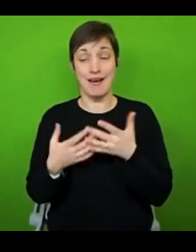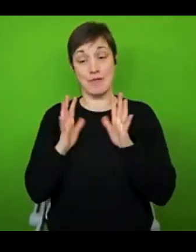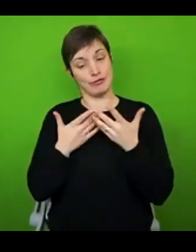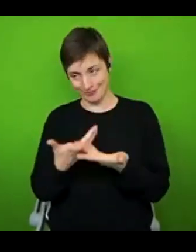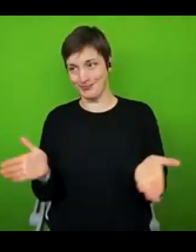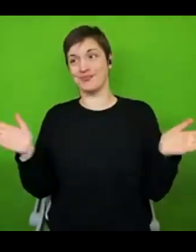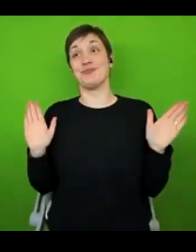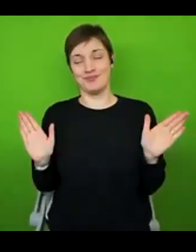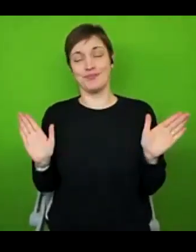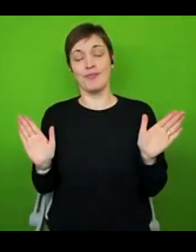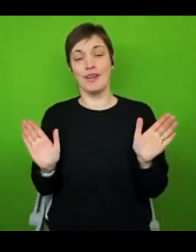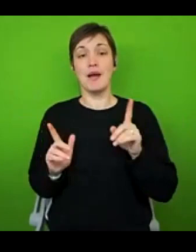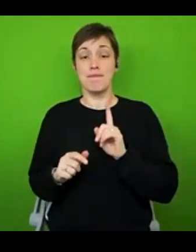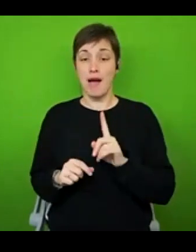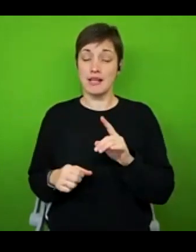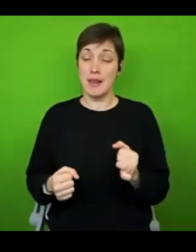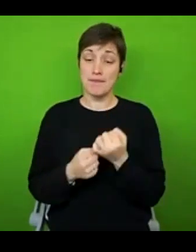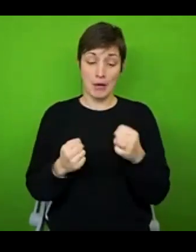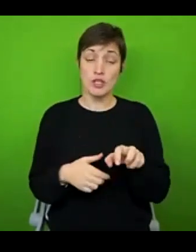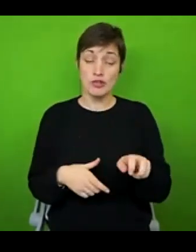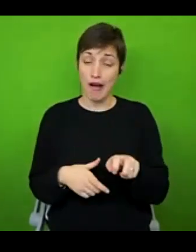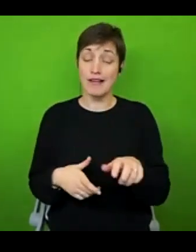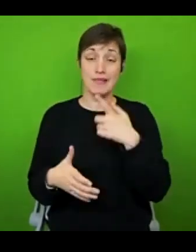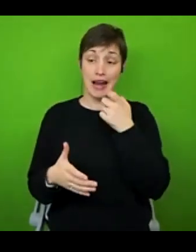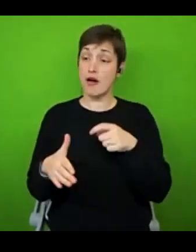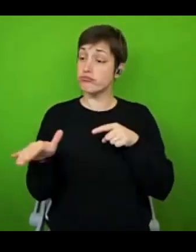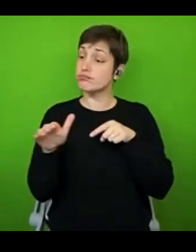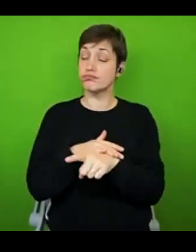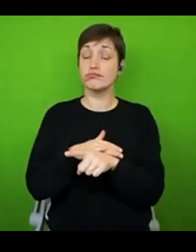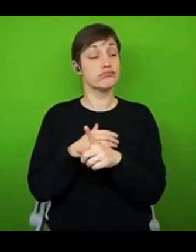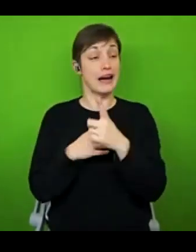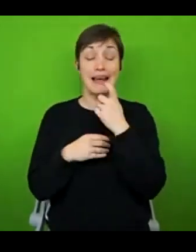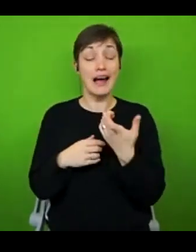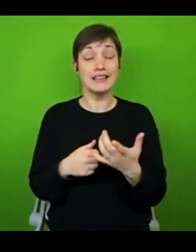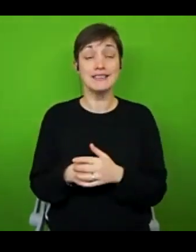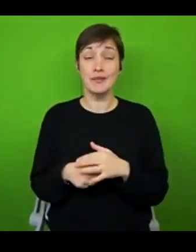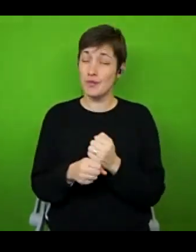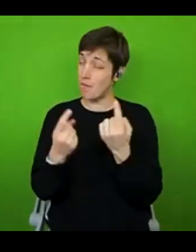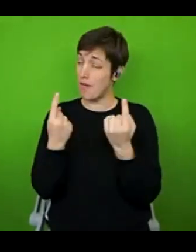But because of my power chair, I can leave the house and do so many more fun things than I ever could have imagined would